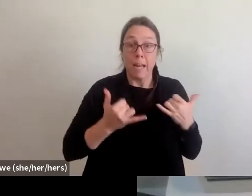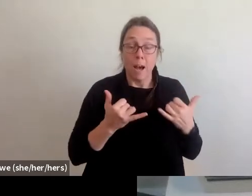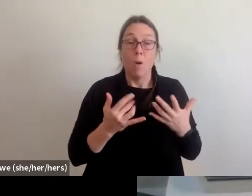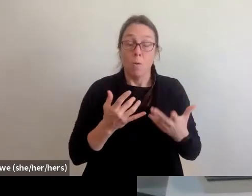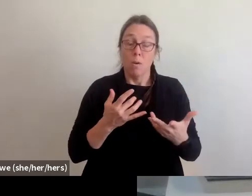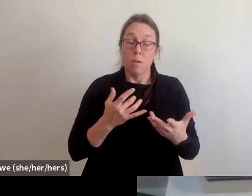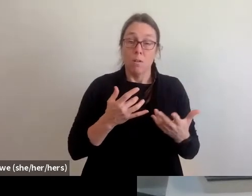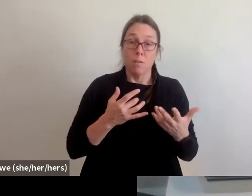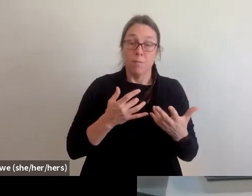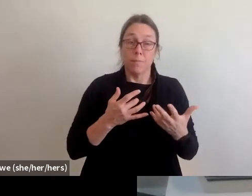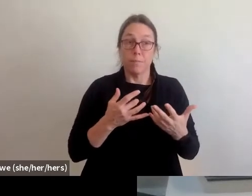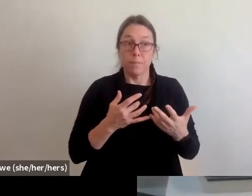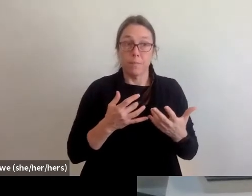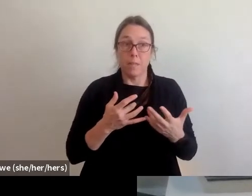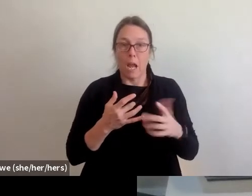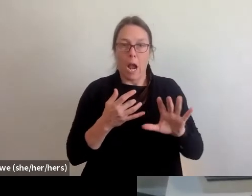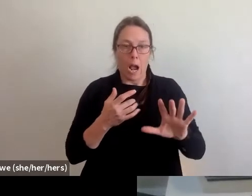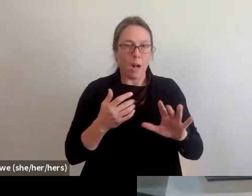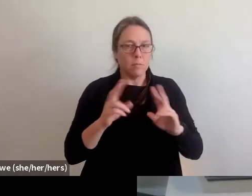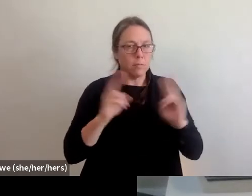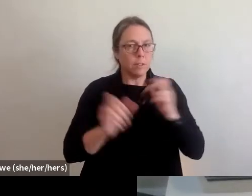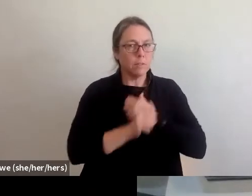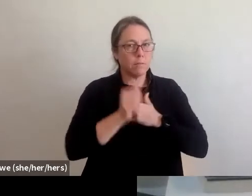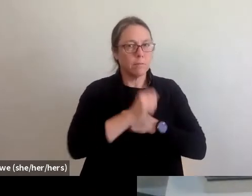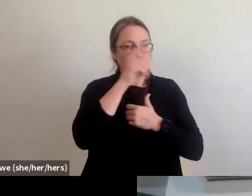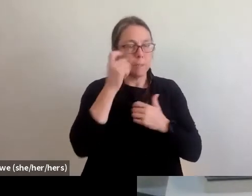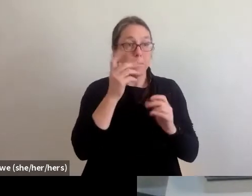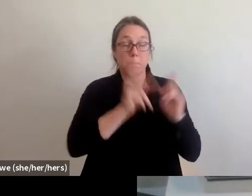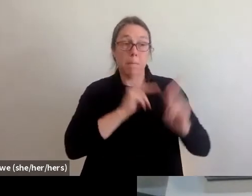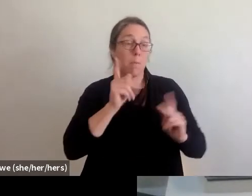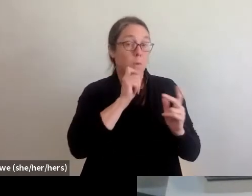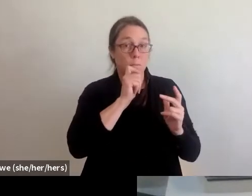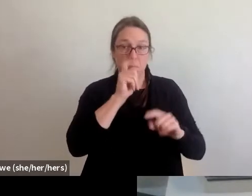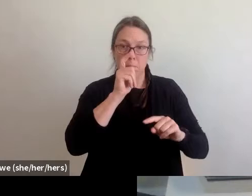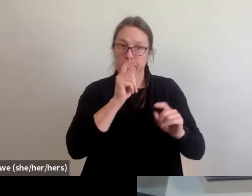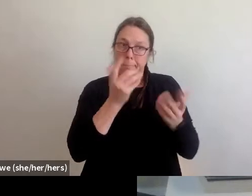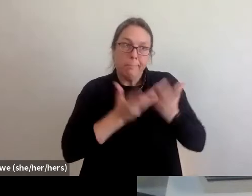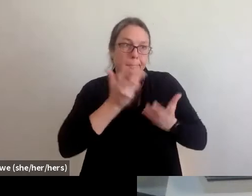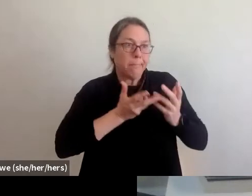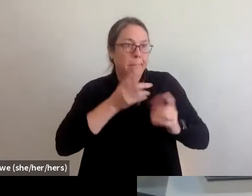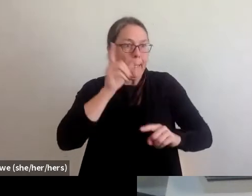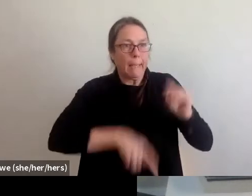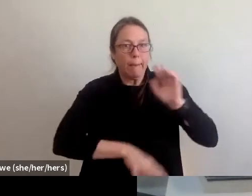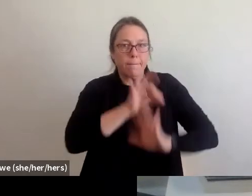by the residency, it creates a very real danger that folks will be unable to access housing again.